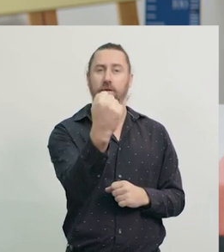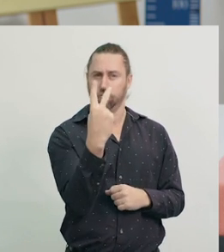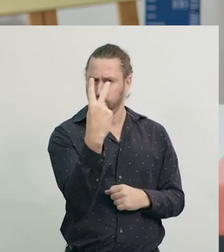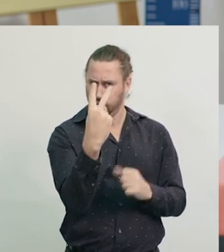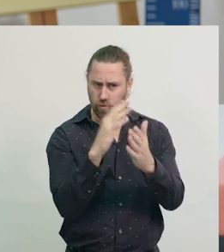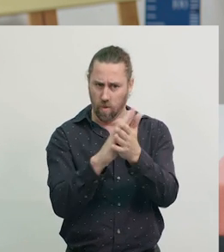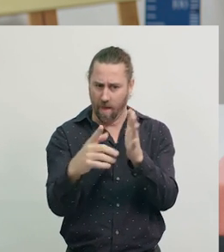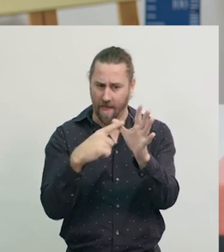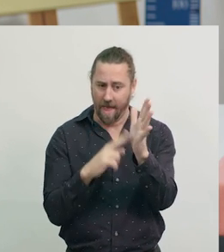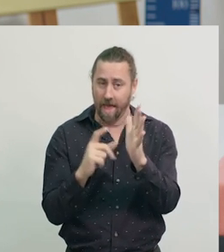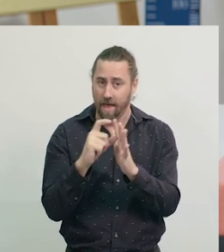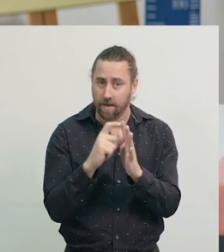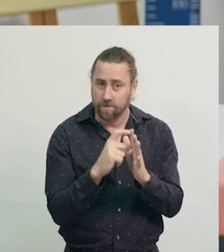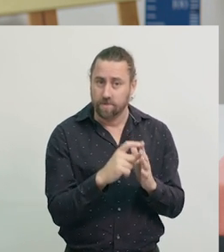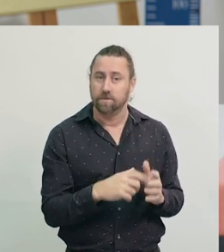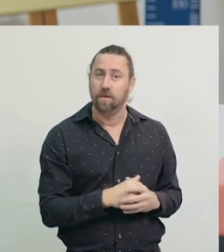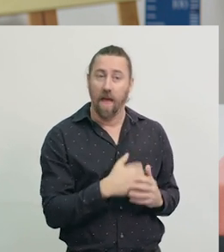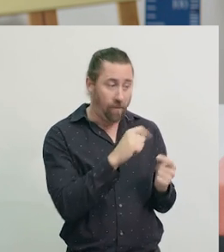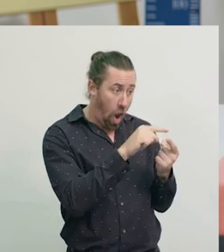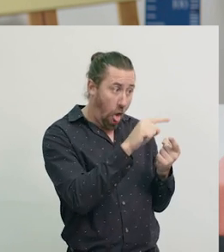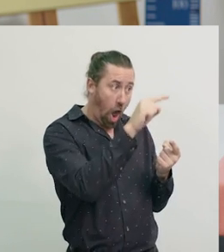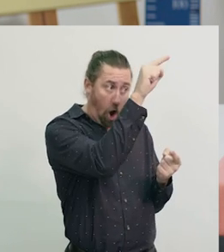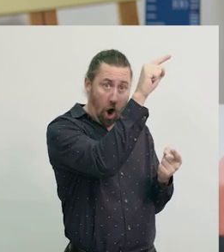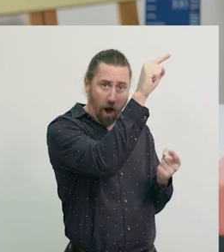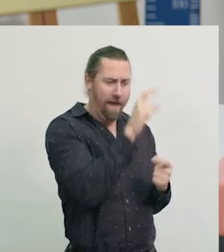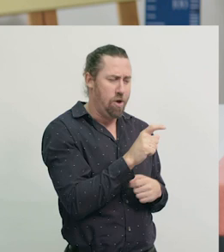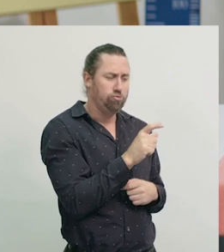There’s a long hand, and a short hand.